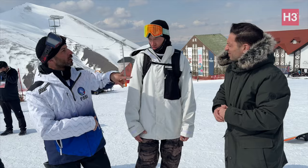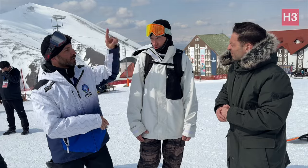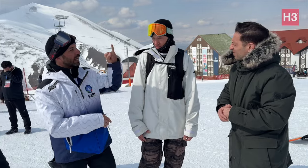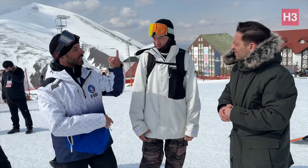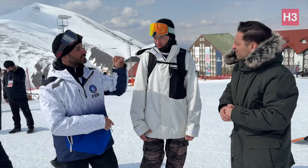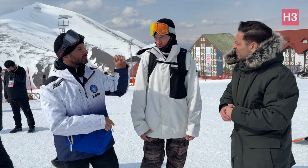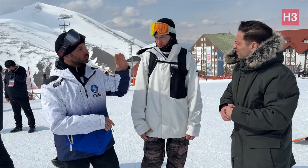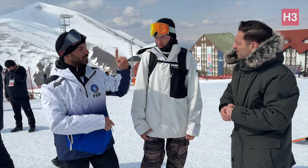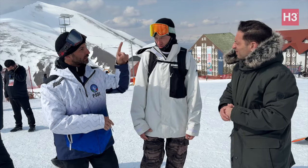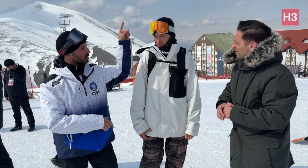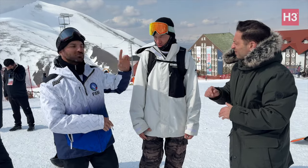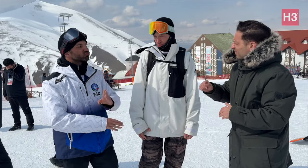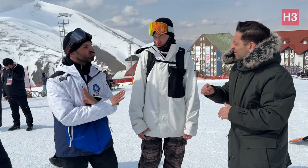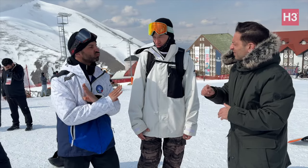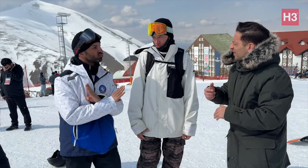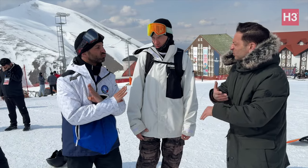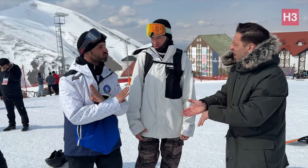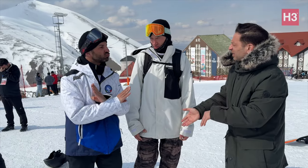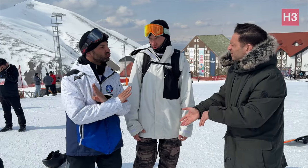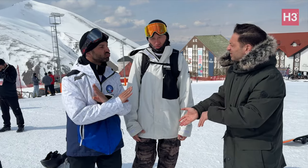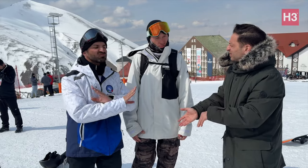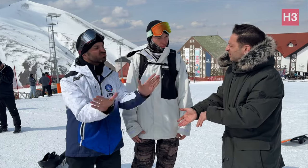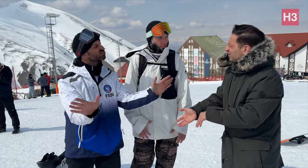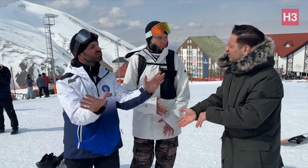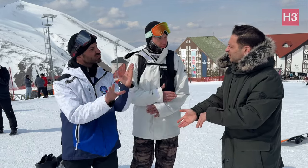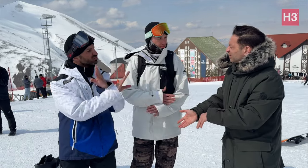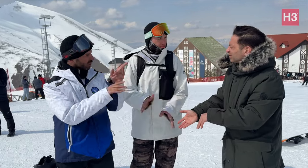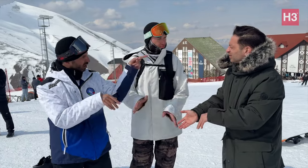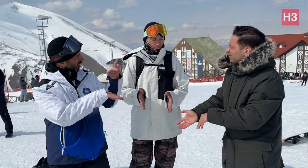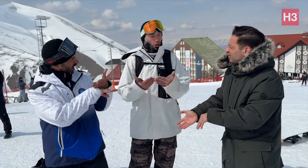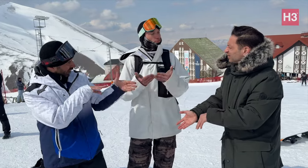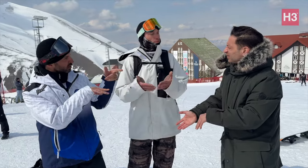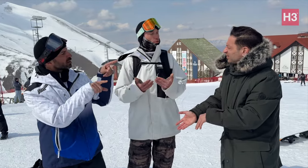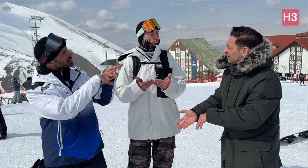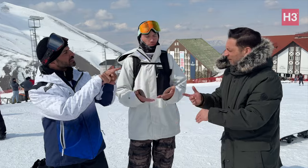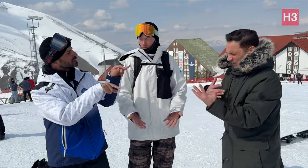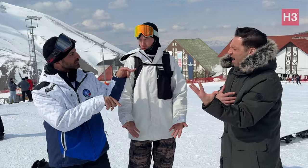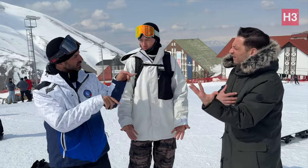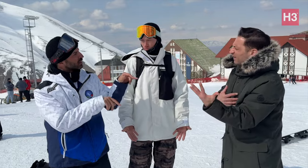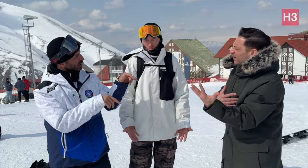go ahead but unfortunately, ICSD wouldn't allow it. [Memnos]: Because it was too late? [Claudio]: Yes but we thought five teams should be okay...